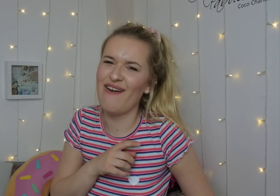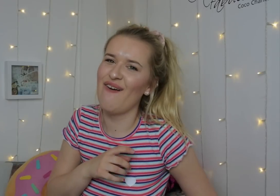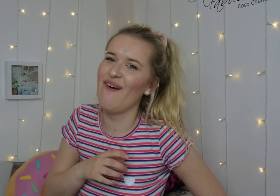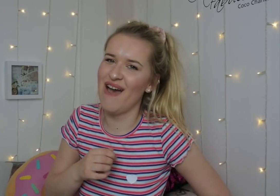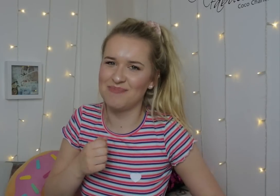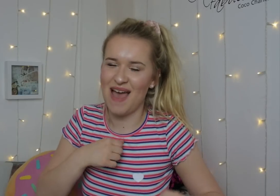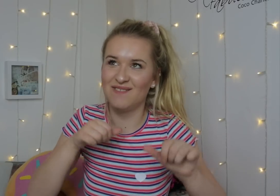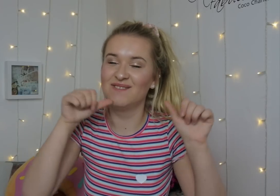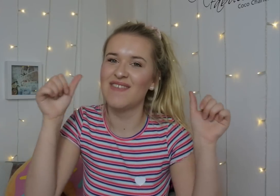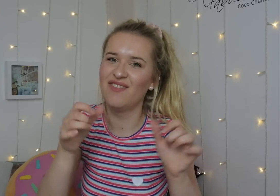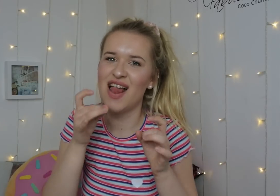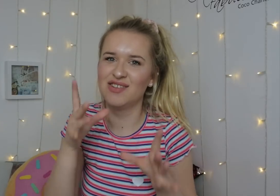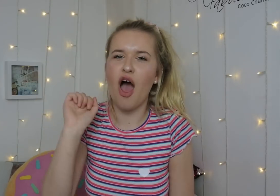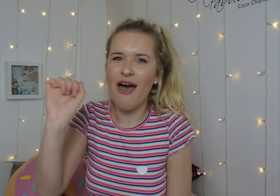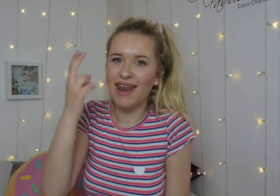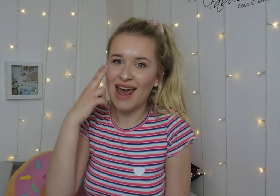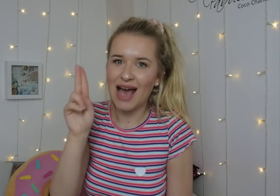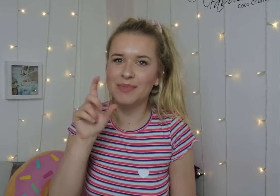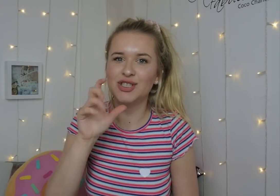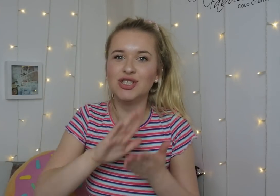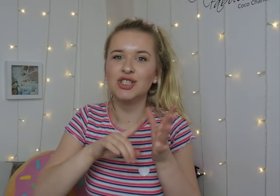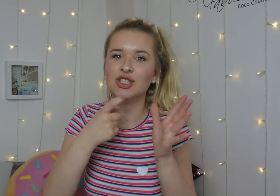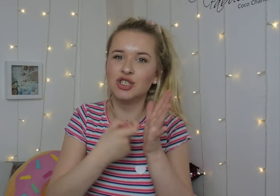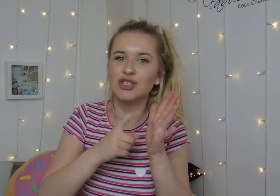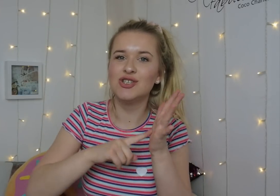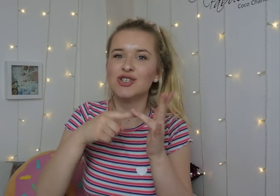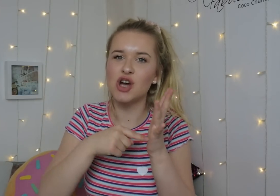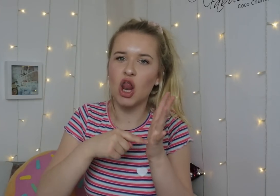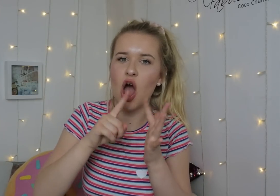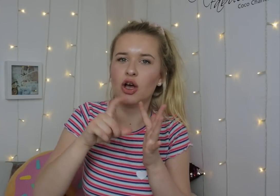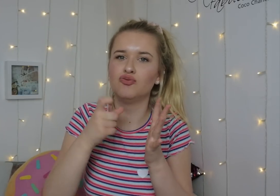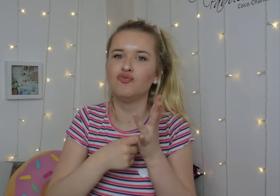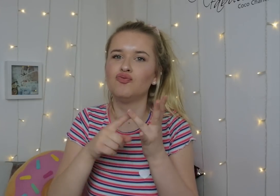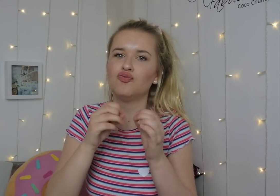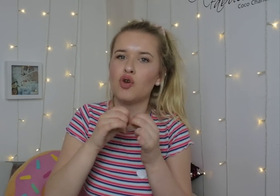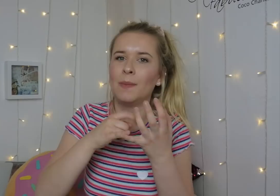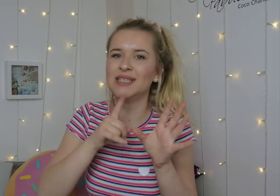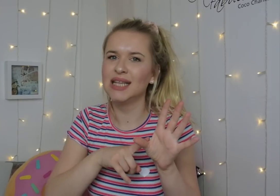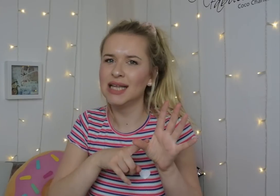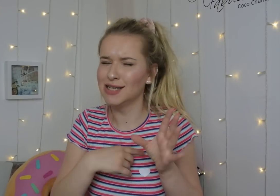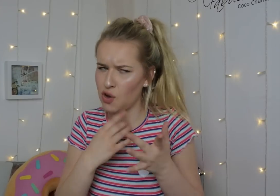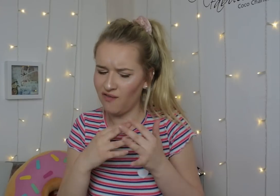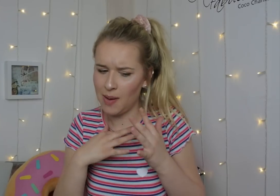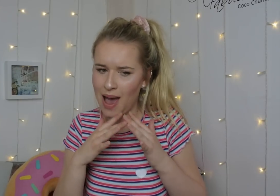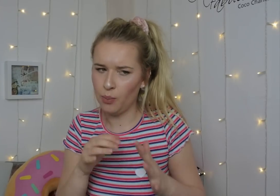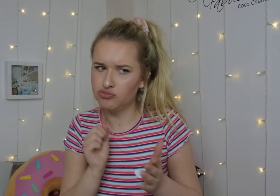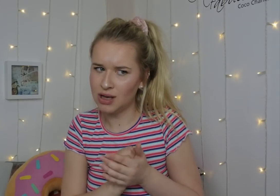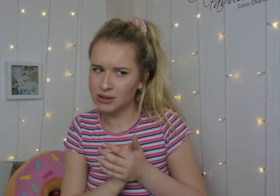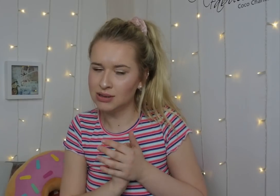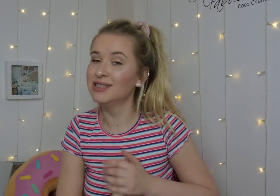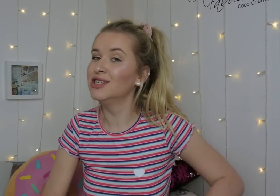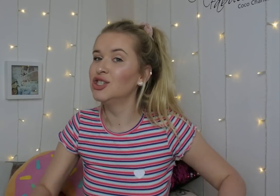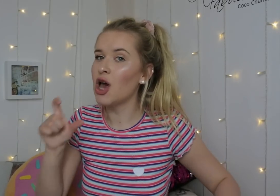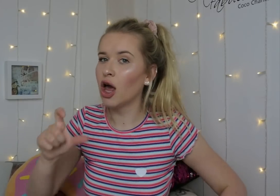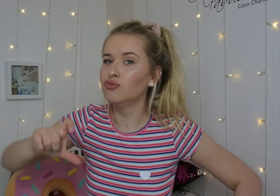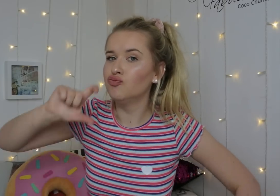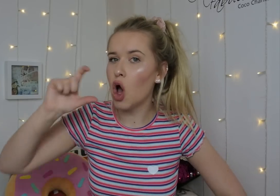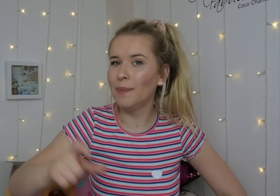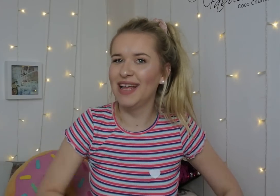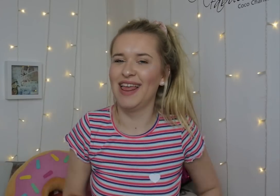My favourite celebrity is, her name is Charlotte Crosby, I'm not sure if I spelt it right. Charlotte Crosby.